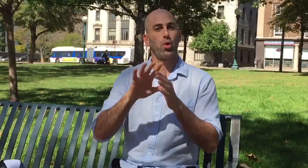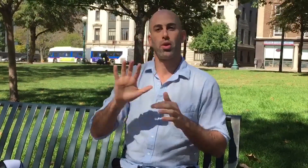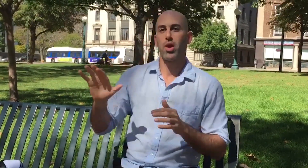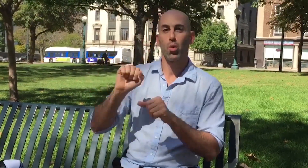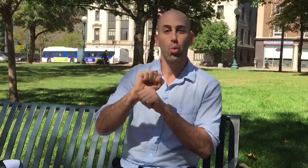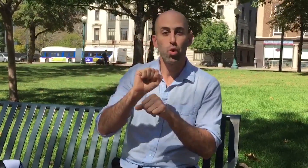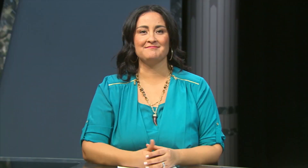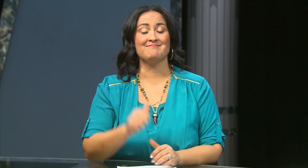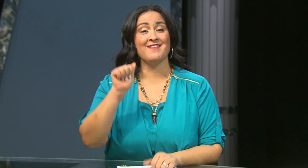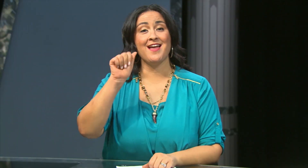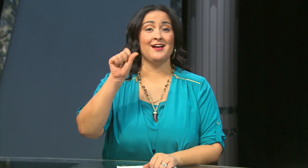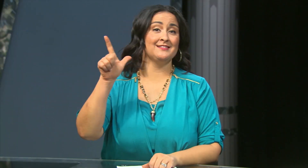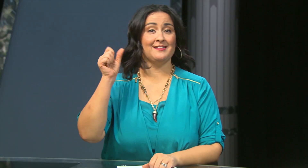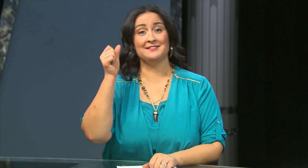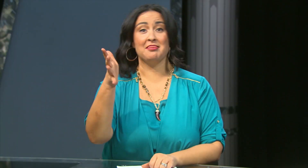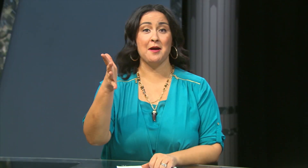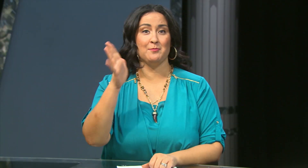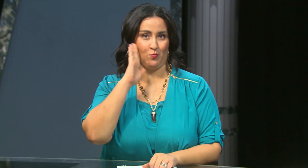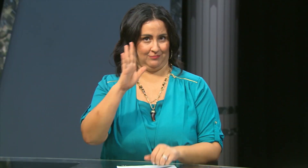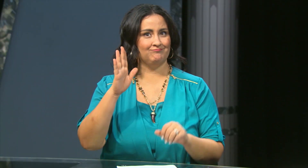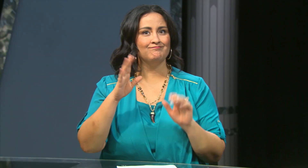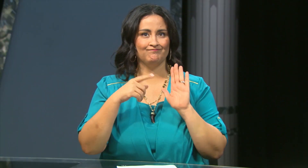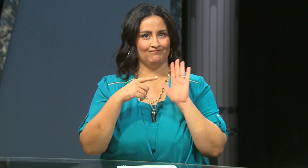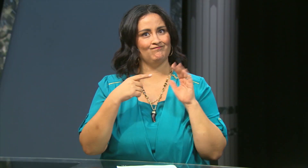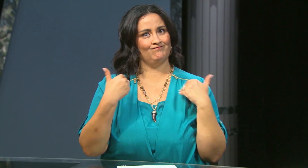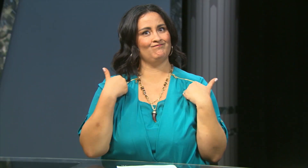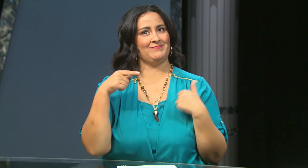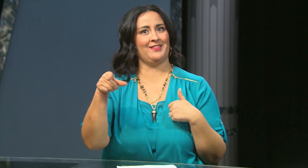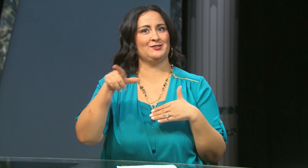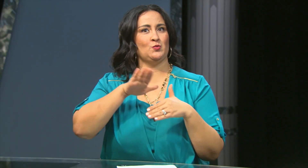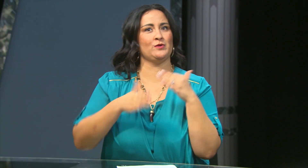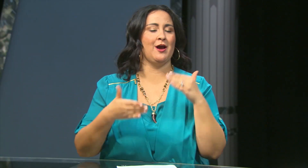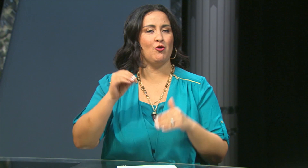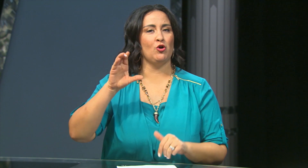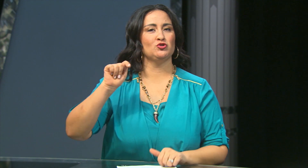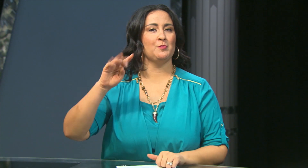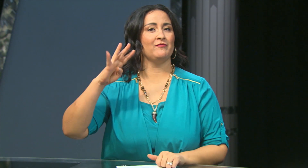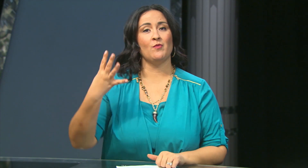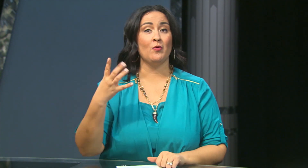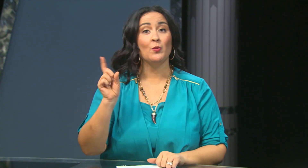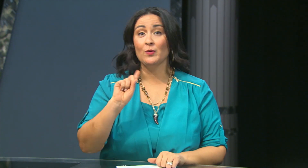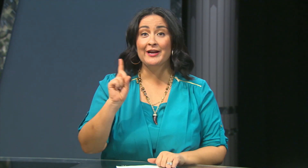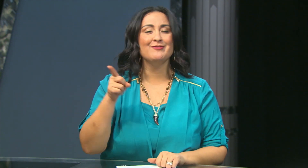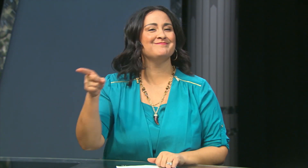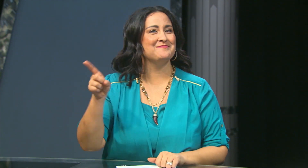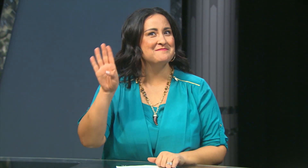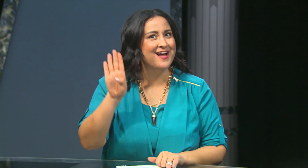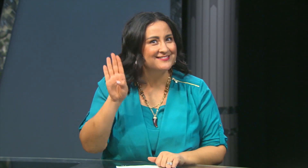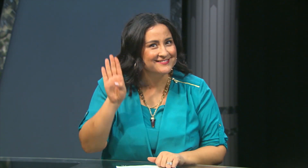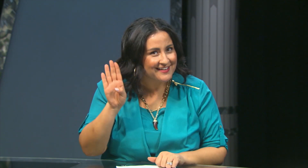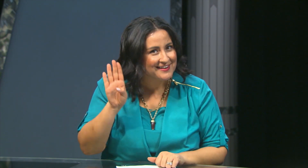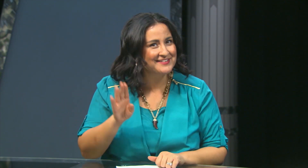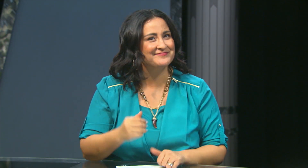The ASL Slam will be showing this weekend on October 4th in Boston.